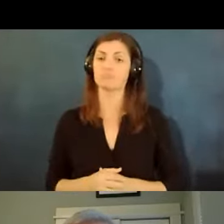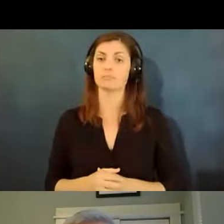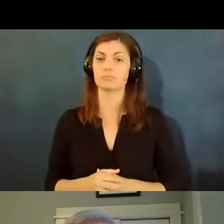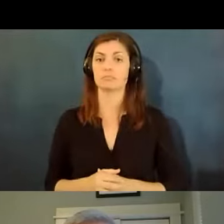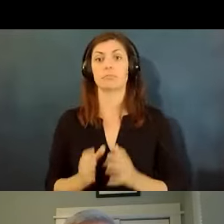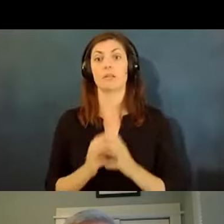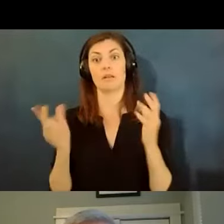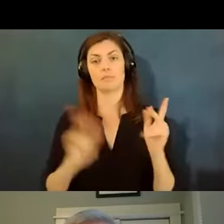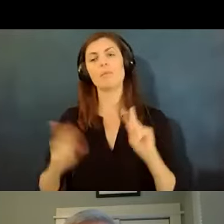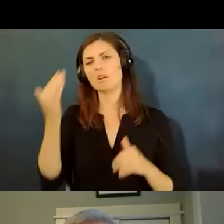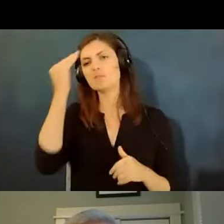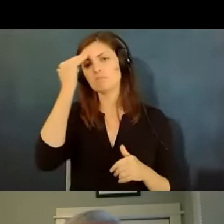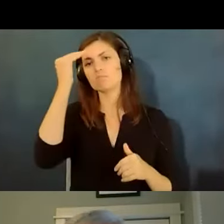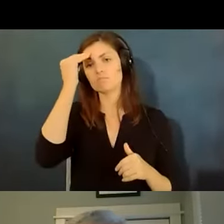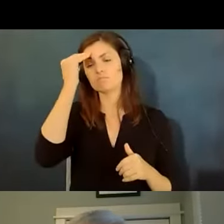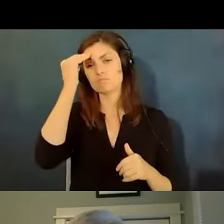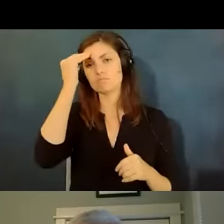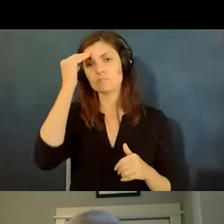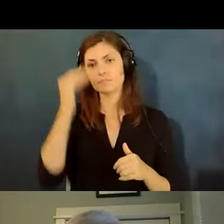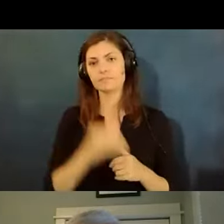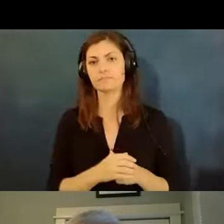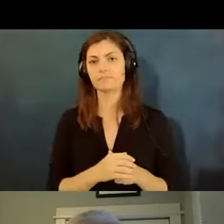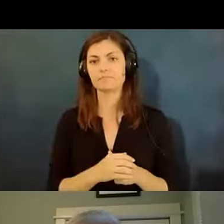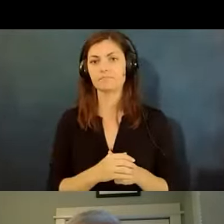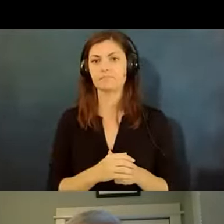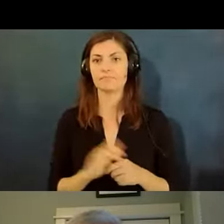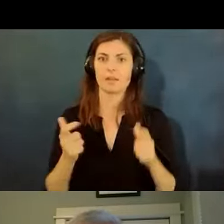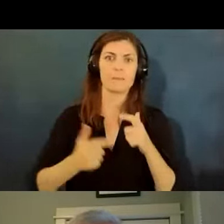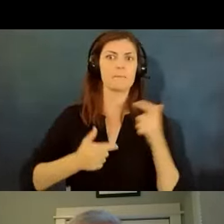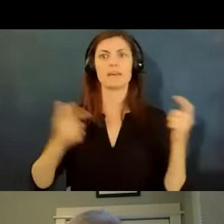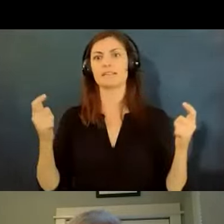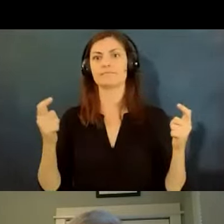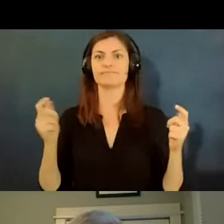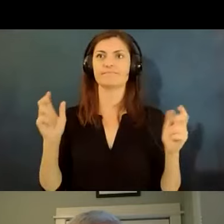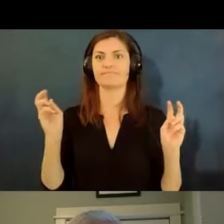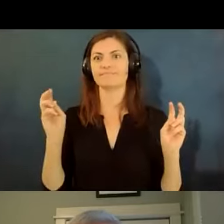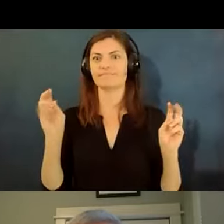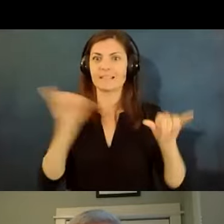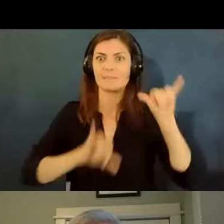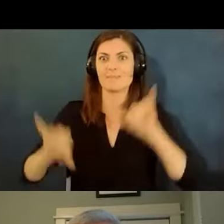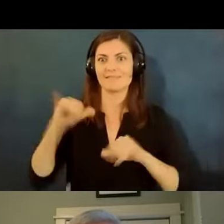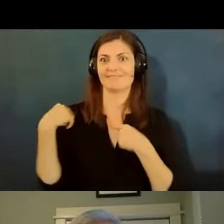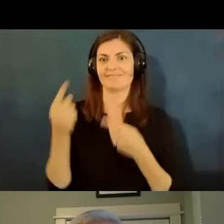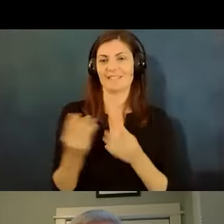are aware of and there was this you know sort of big social experiment since the spring when